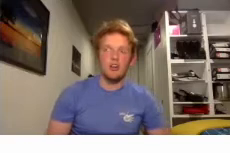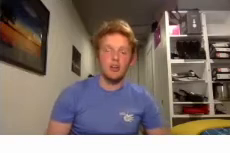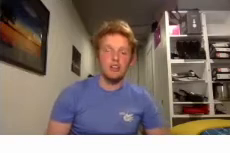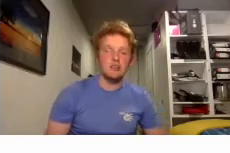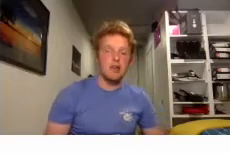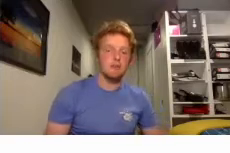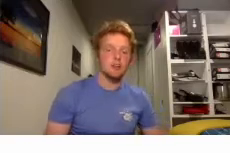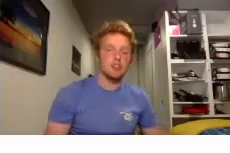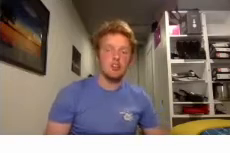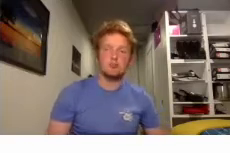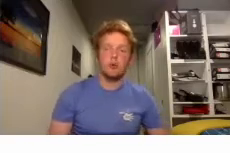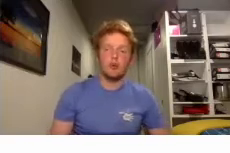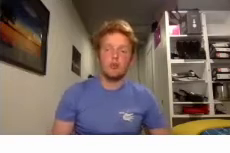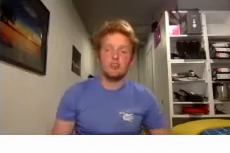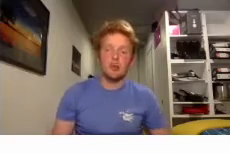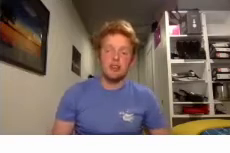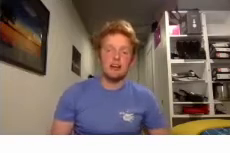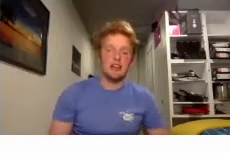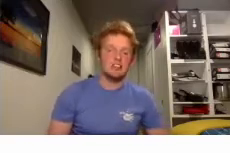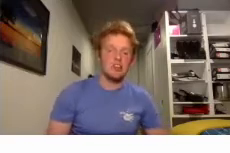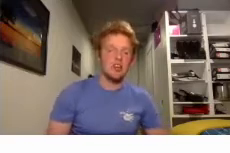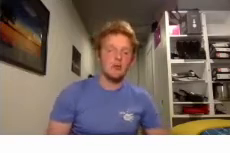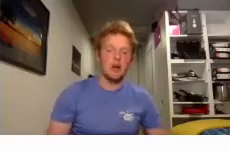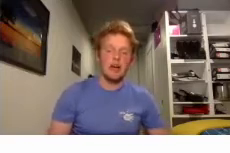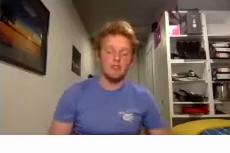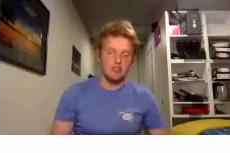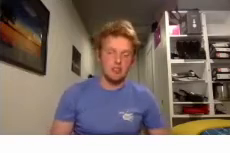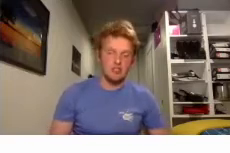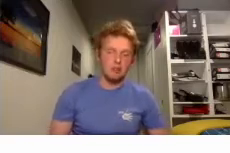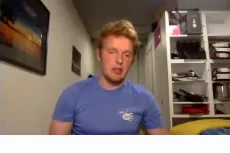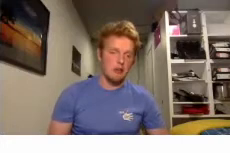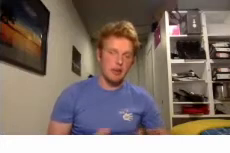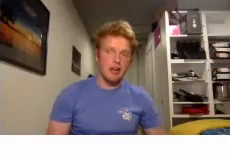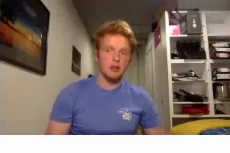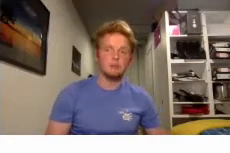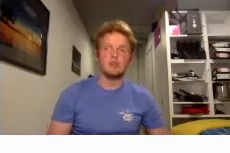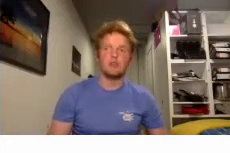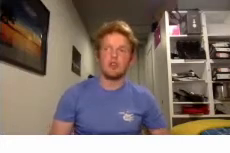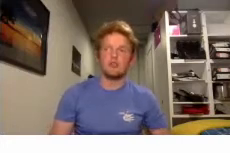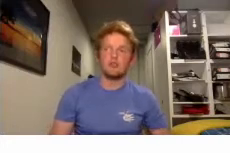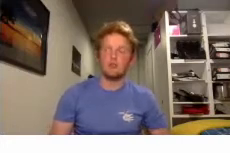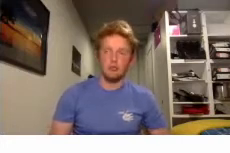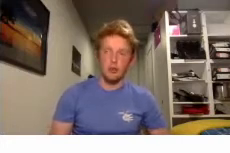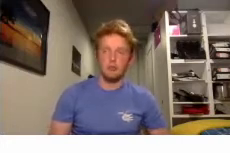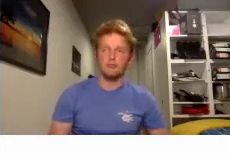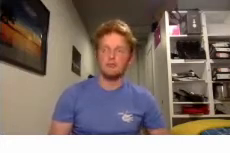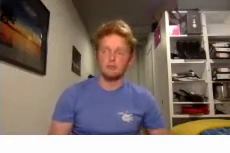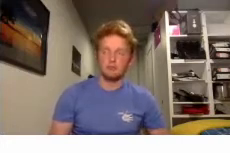going to be in much smaller groups. The plan is to have somebody would be calling the first it's